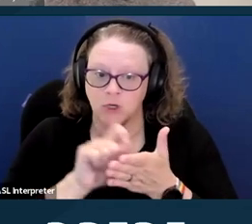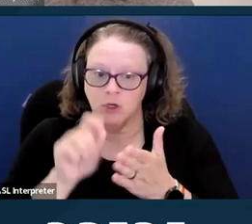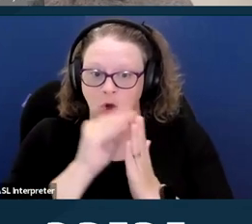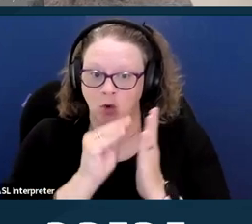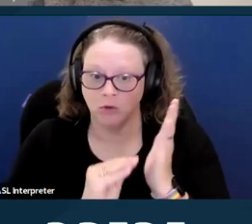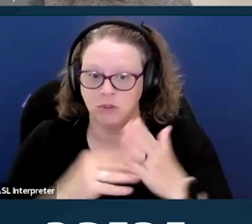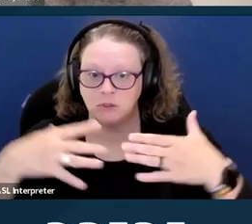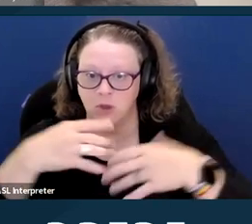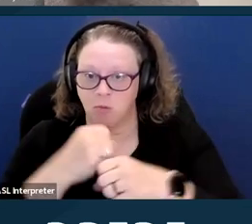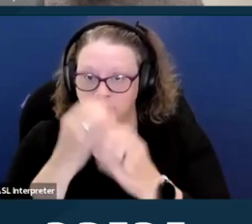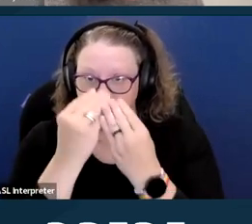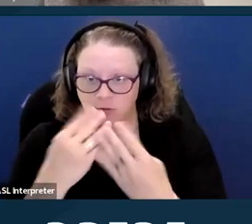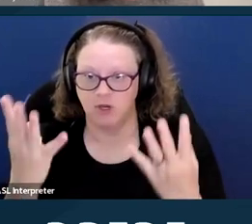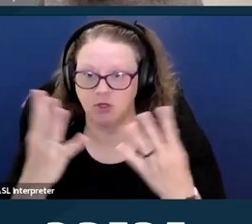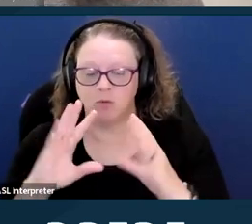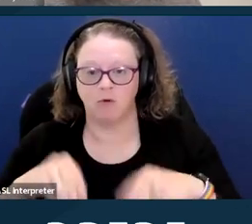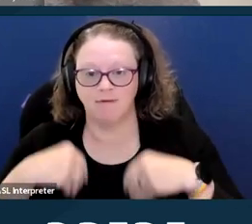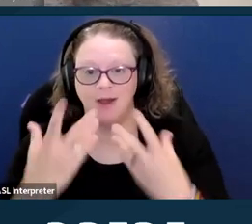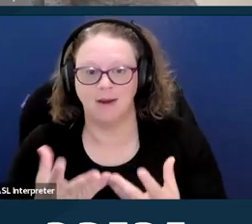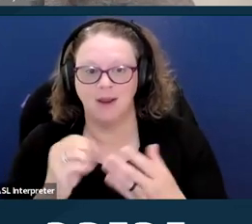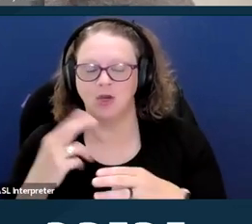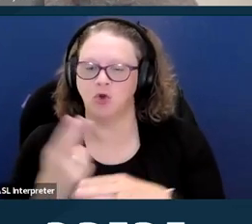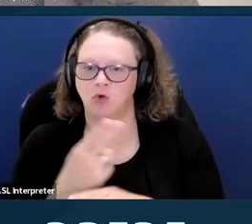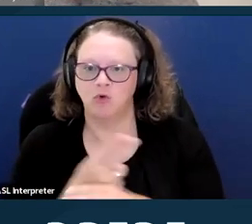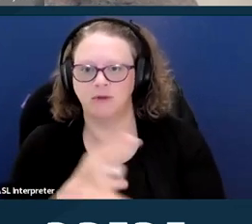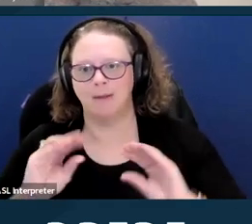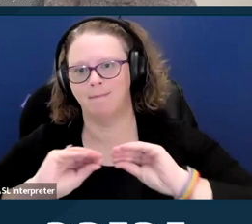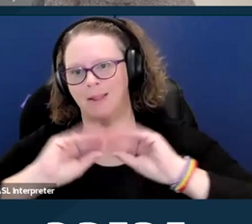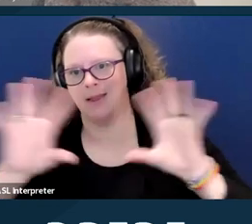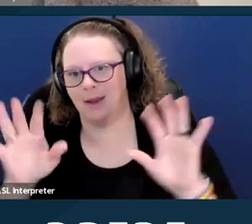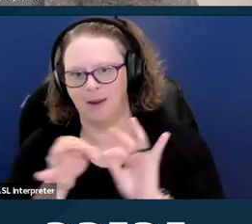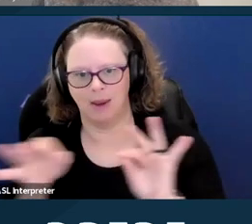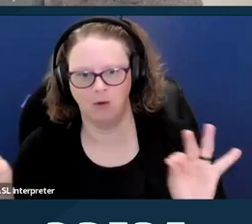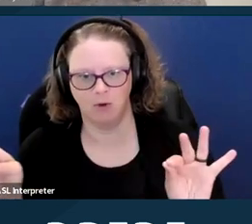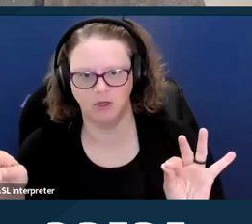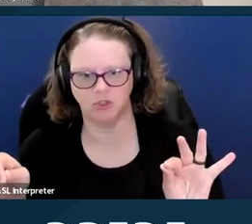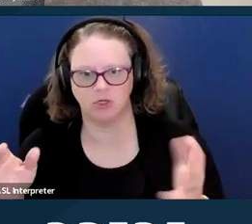and using plain language can be a big part of ensuring effective communication.